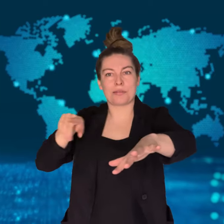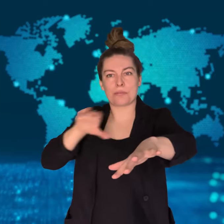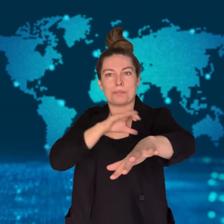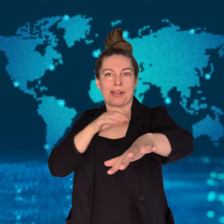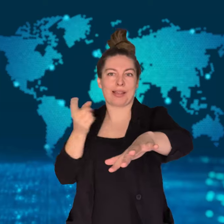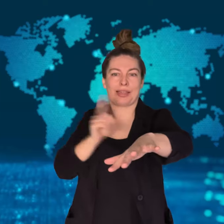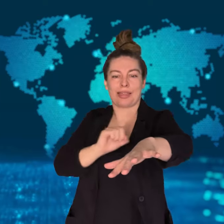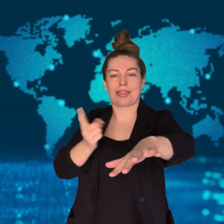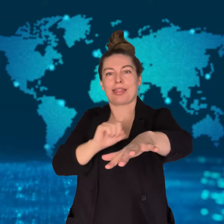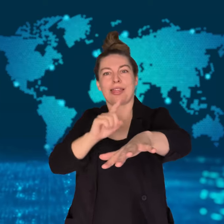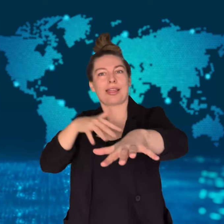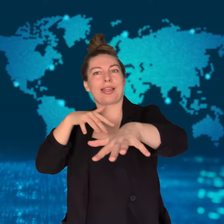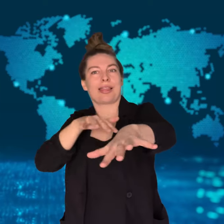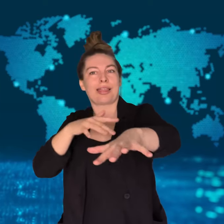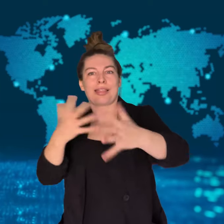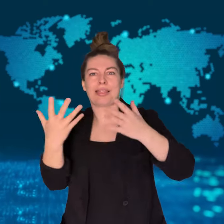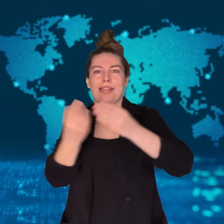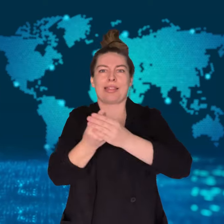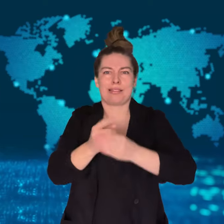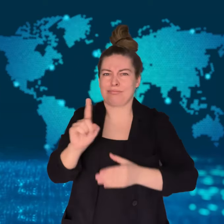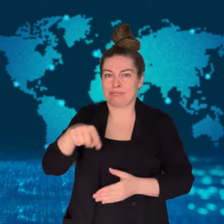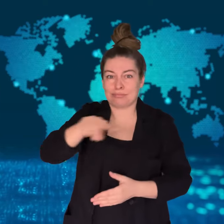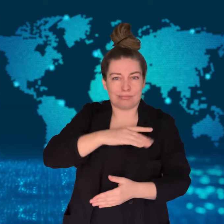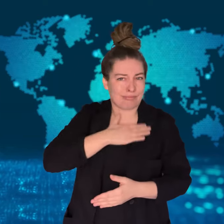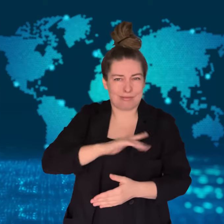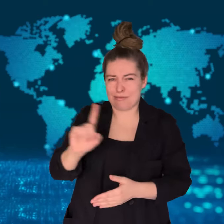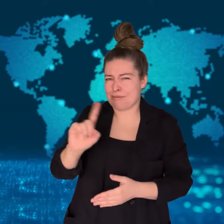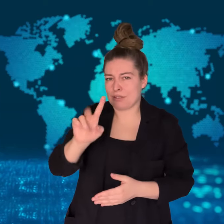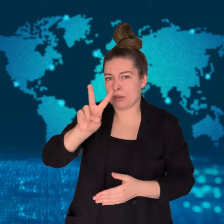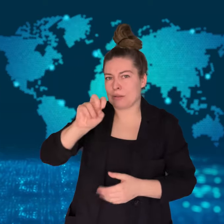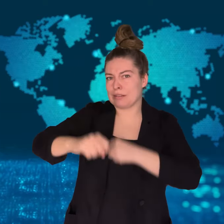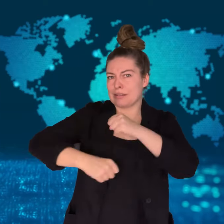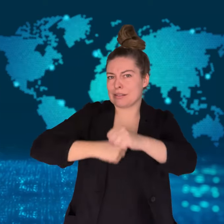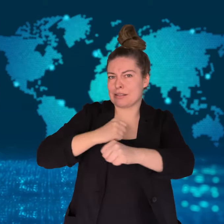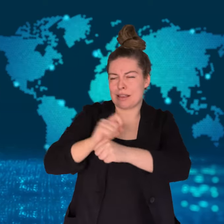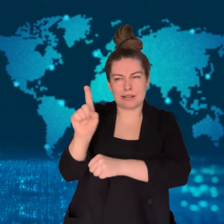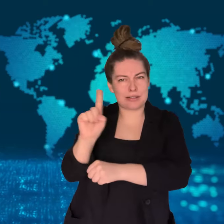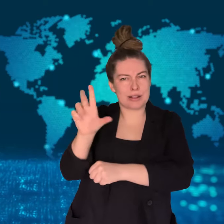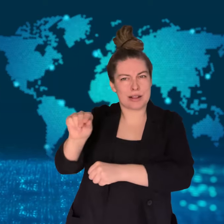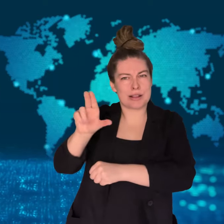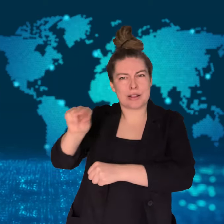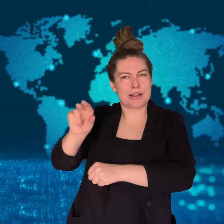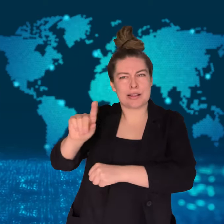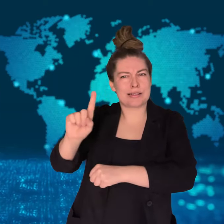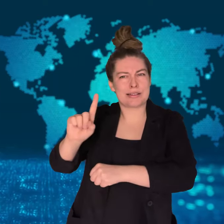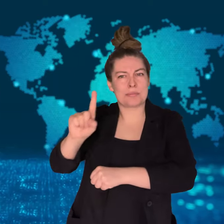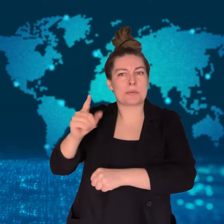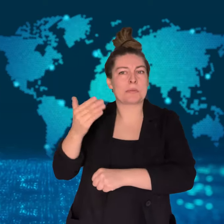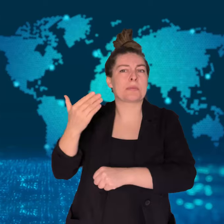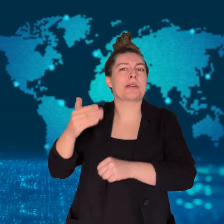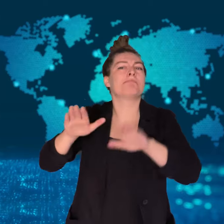participate if not in uniform.